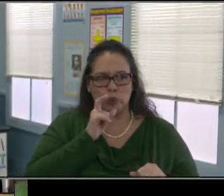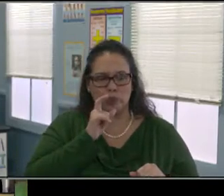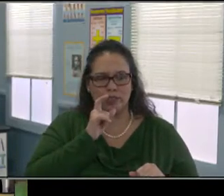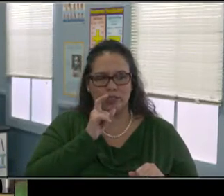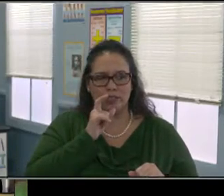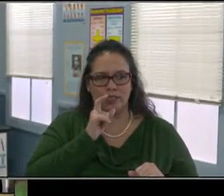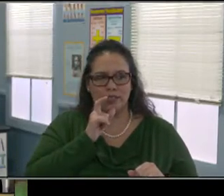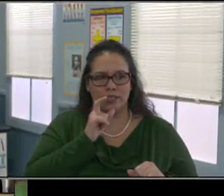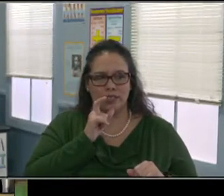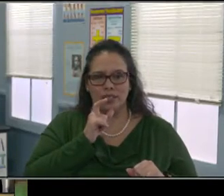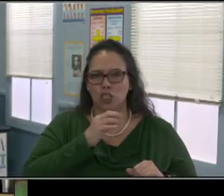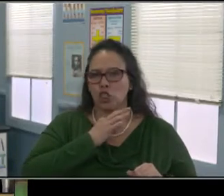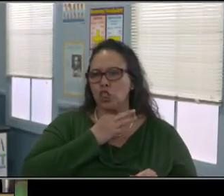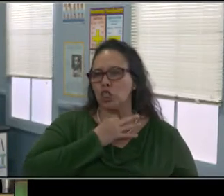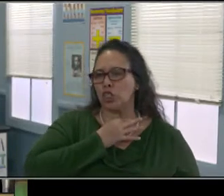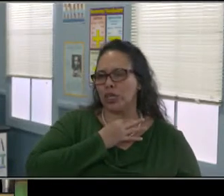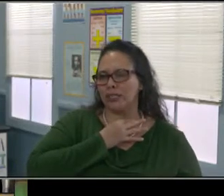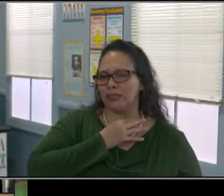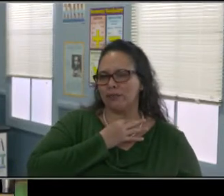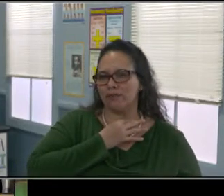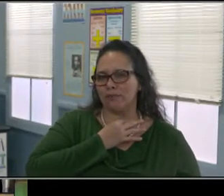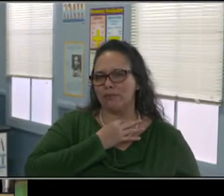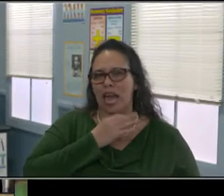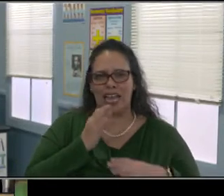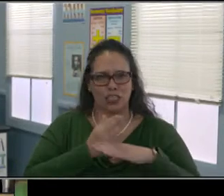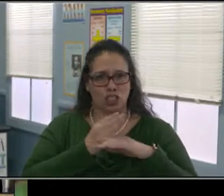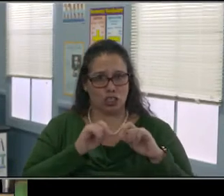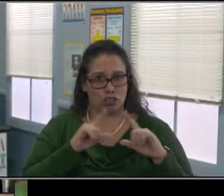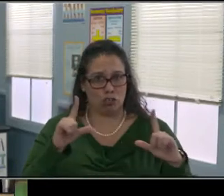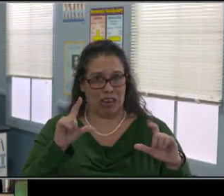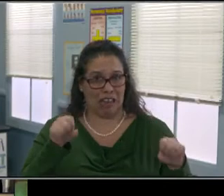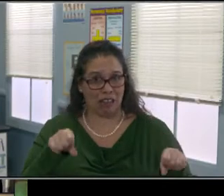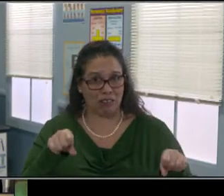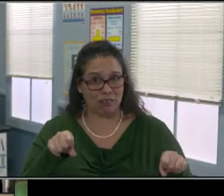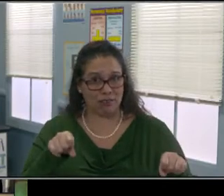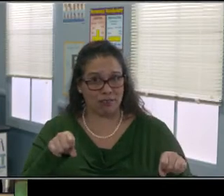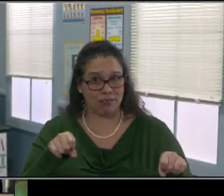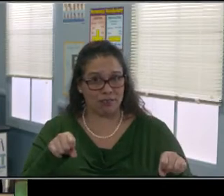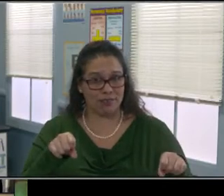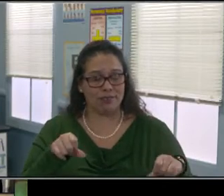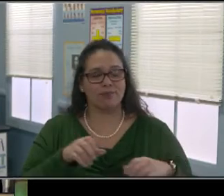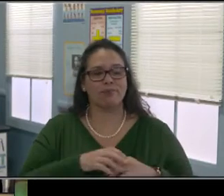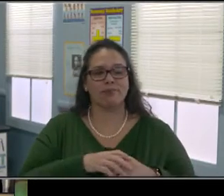or anything else that I will be showing, please contact me and I'll be more than happy to share.